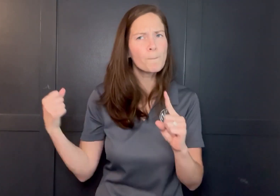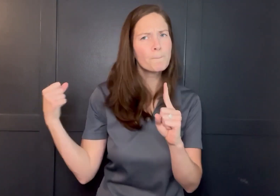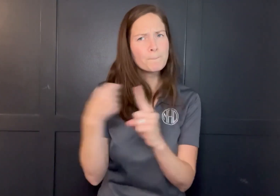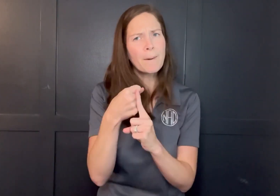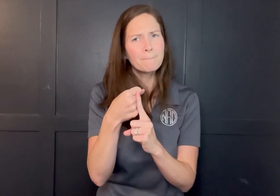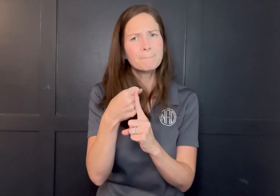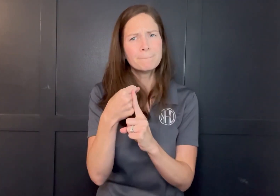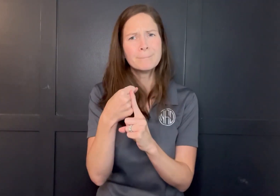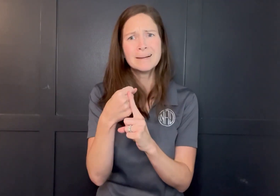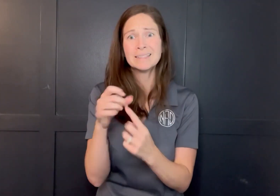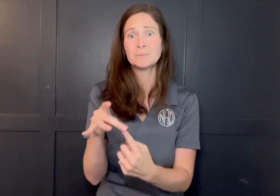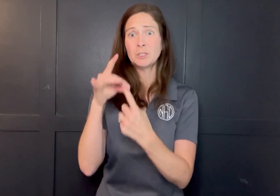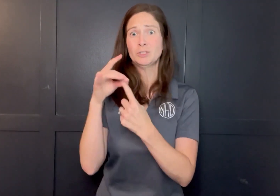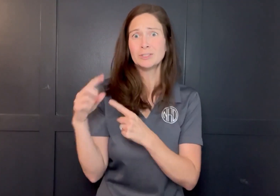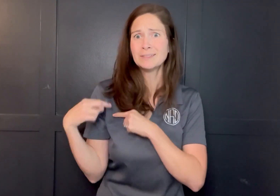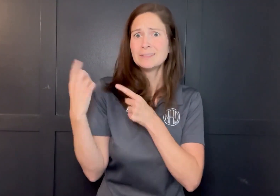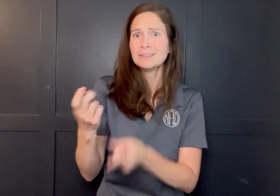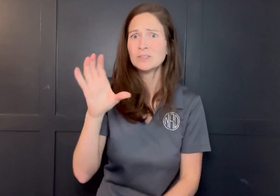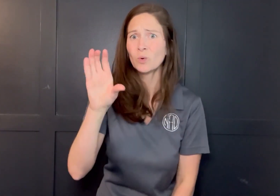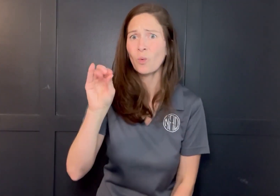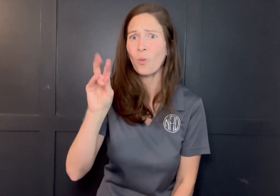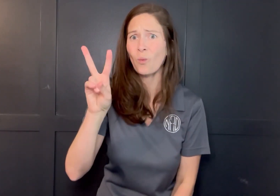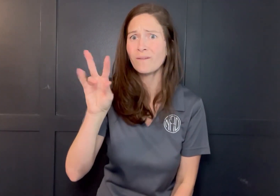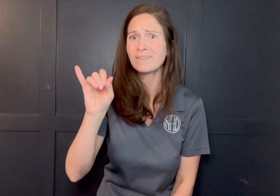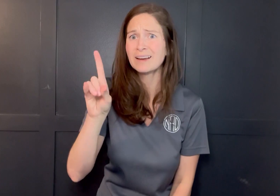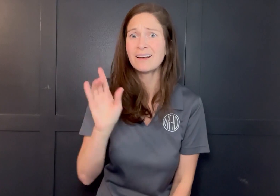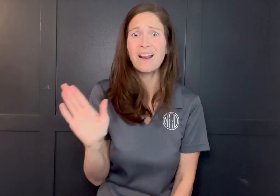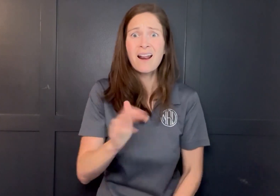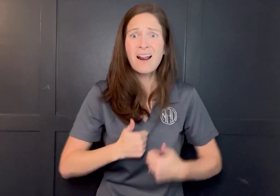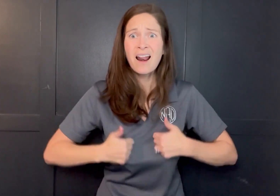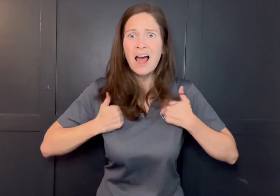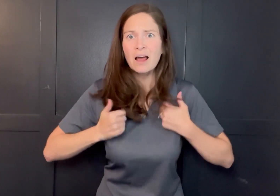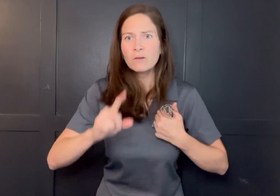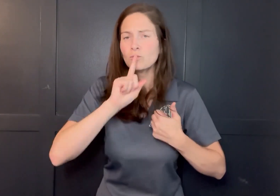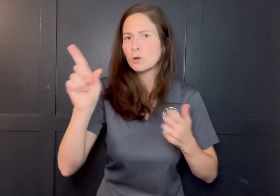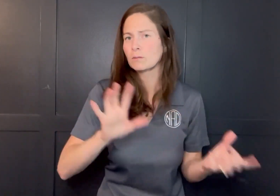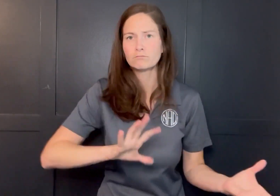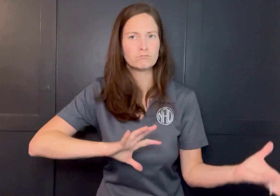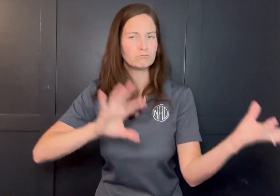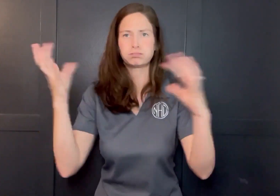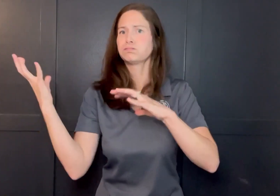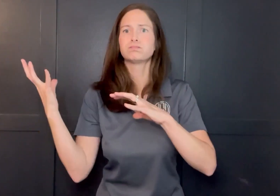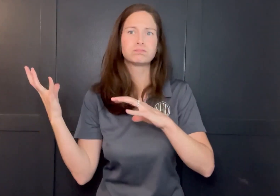has taken a toll over the past several years including COVID-19 disrupting their lives.